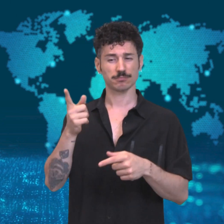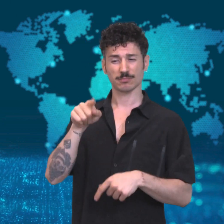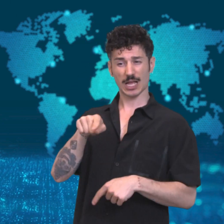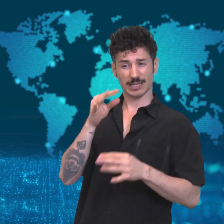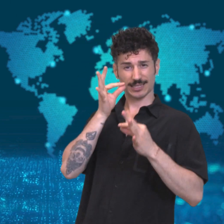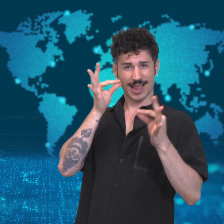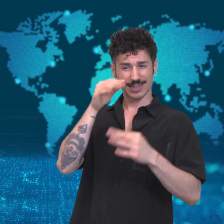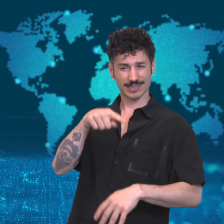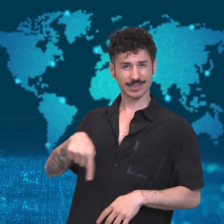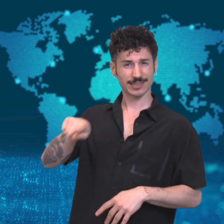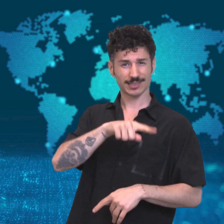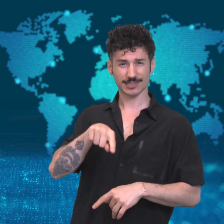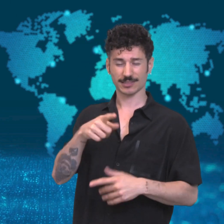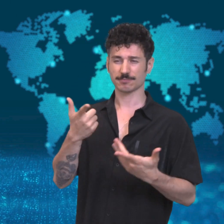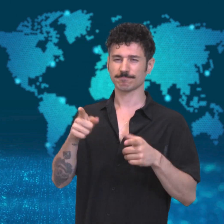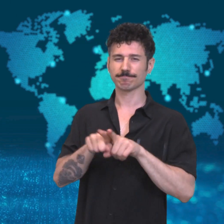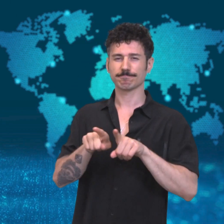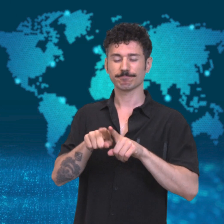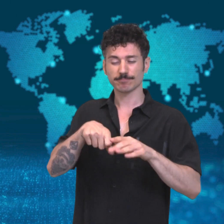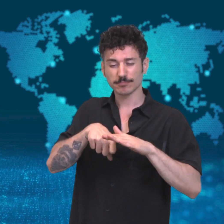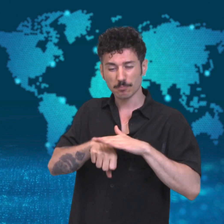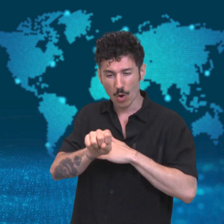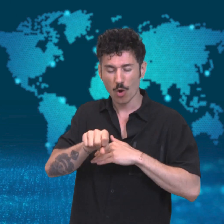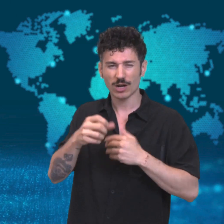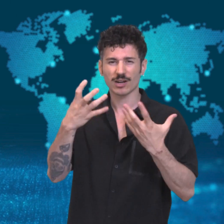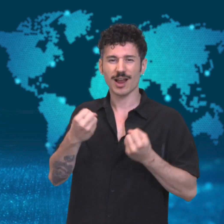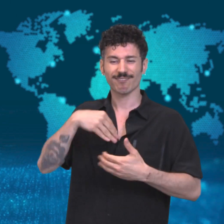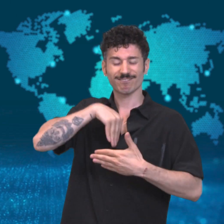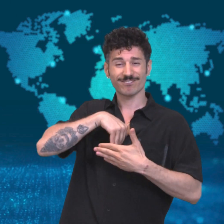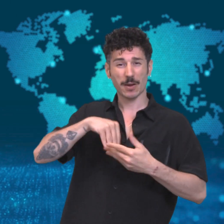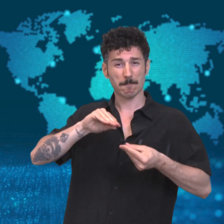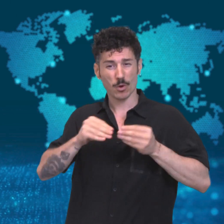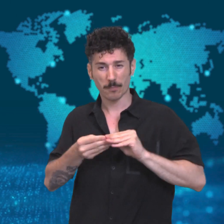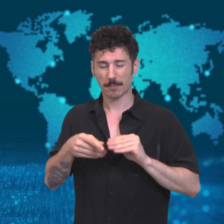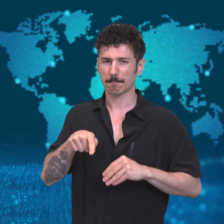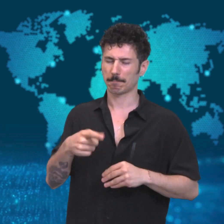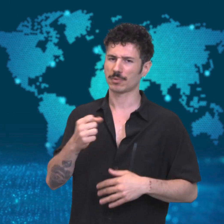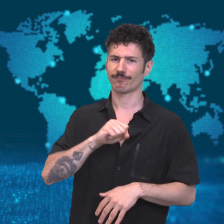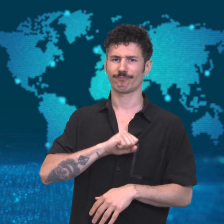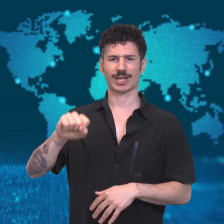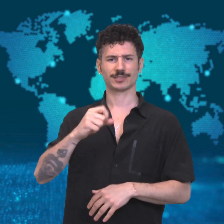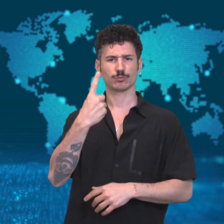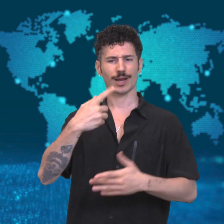at least 4 days because most kittens who are born